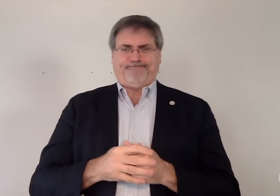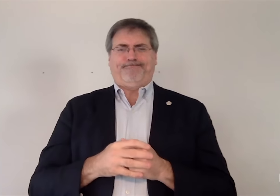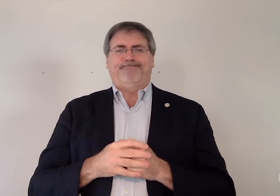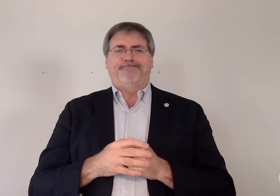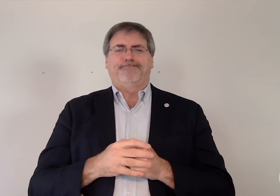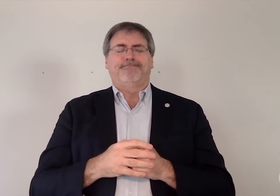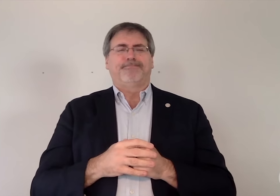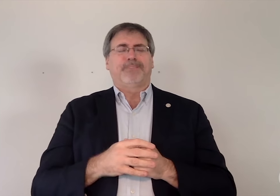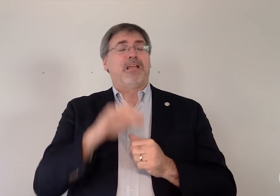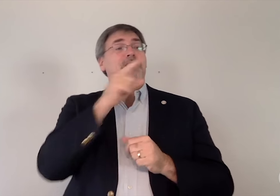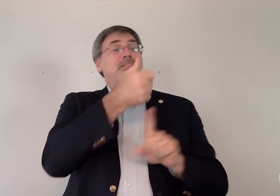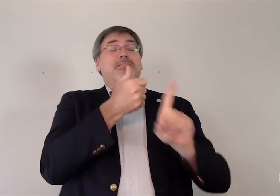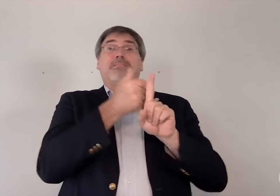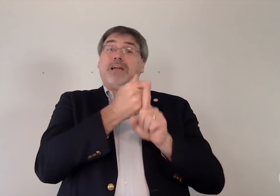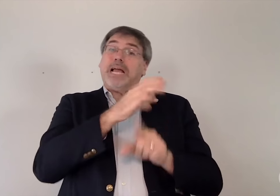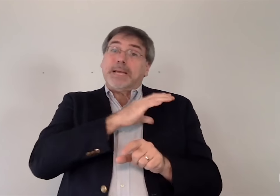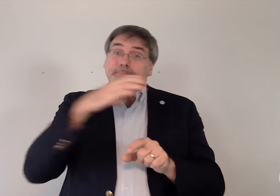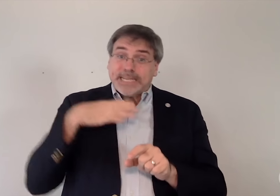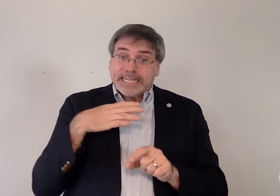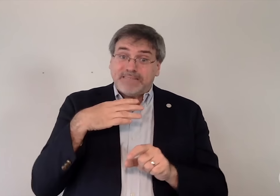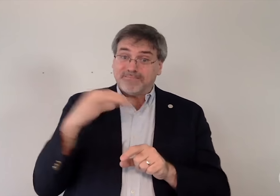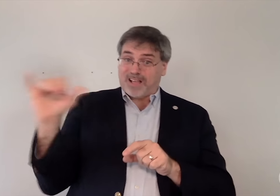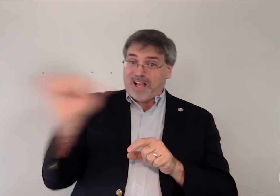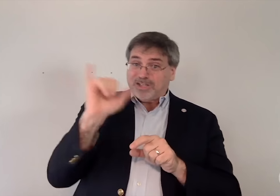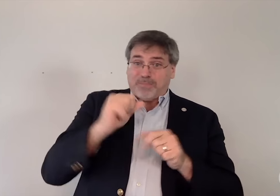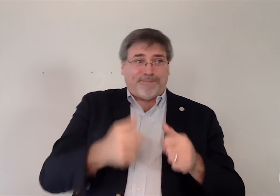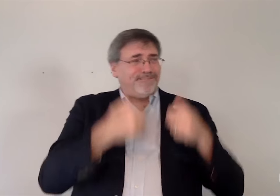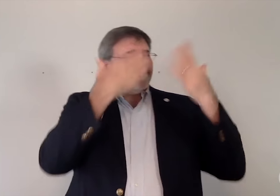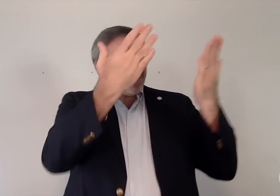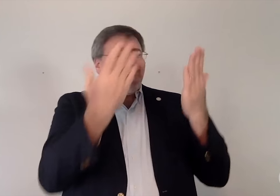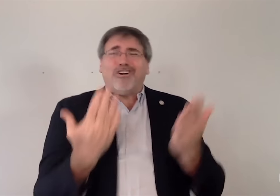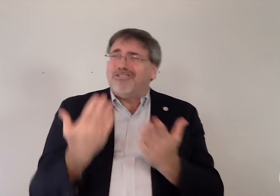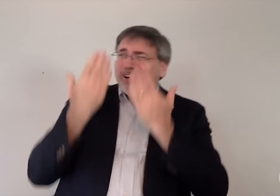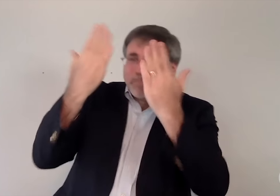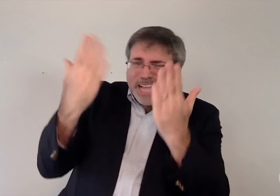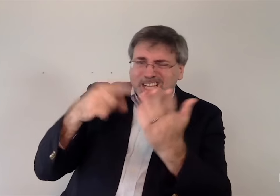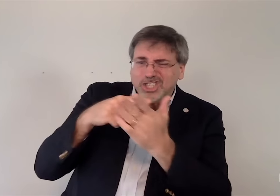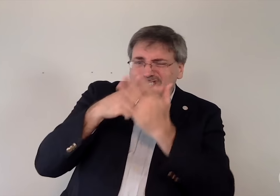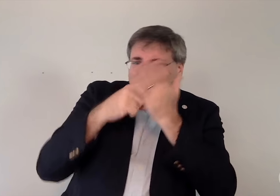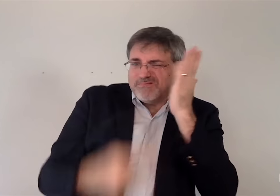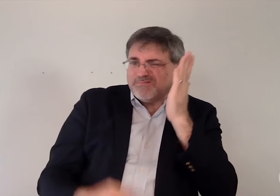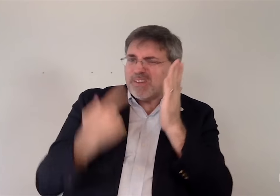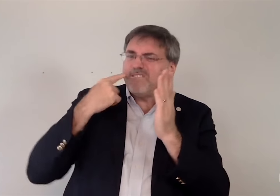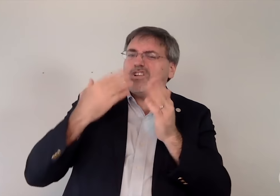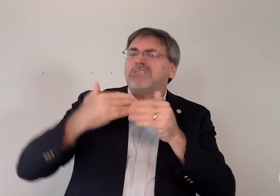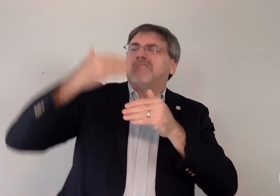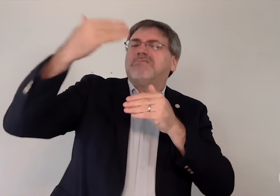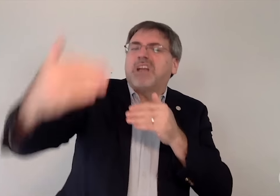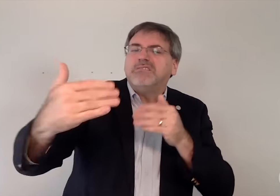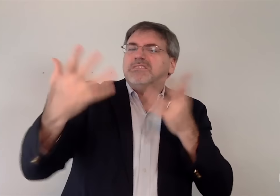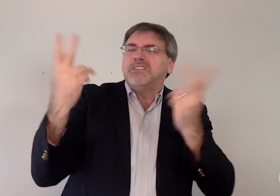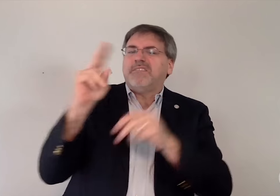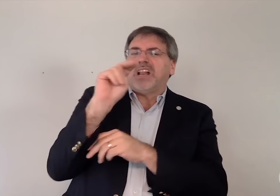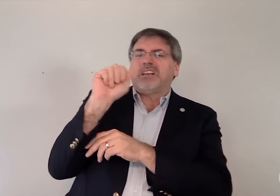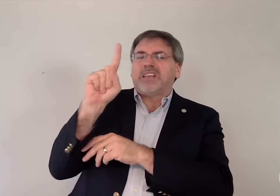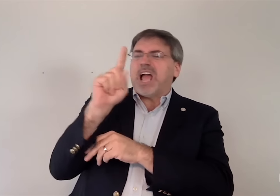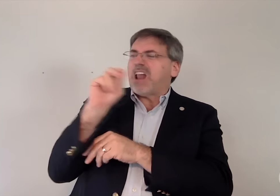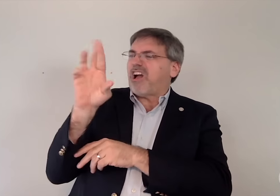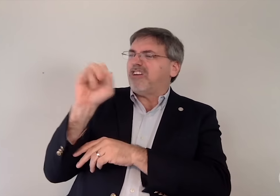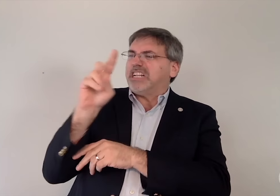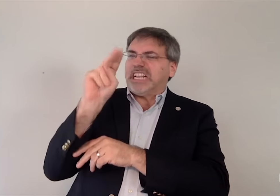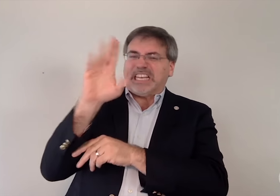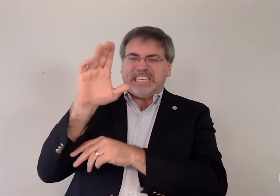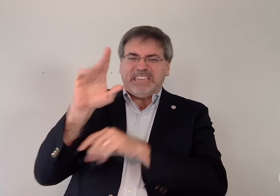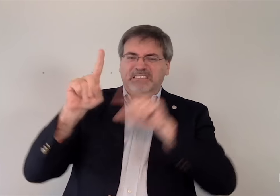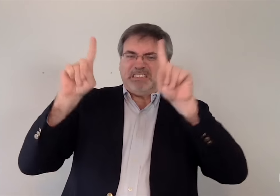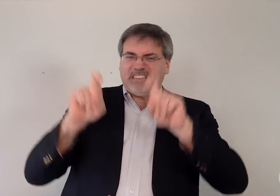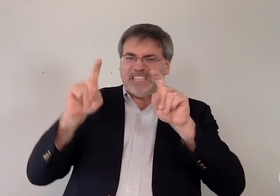The committee also provided recommendations for the next iteration of the NAD-RID NIC test